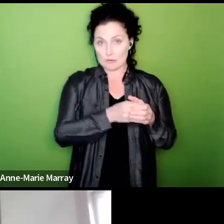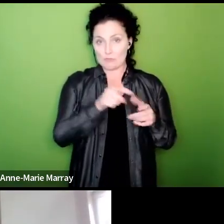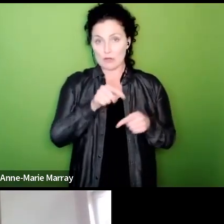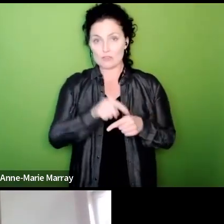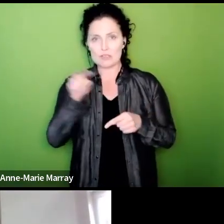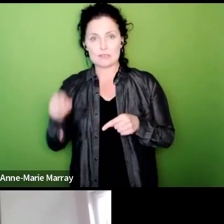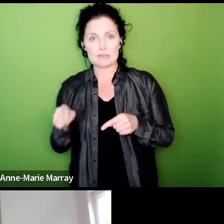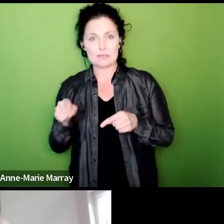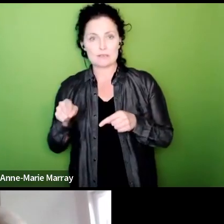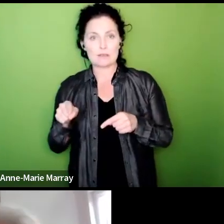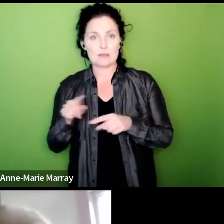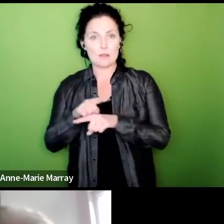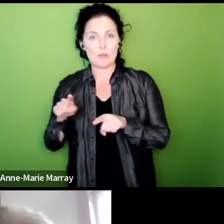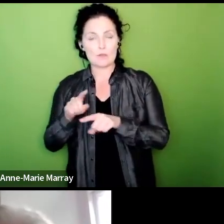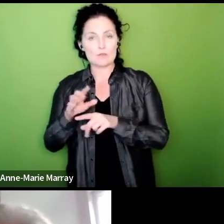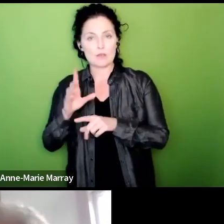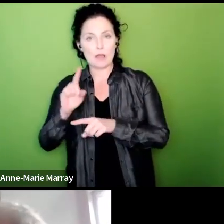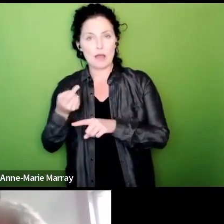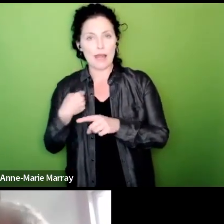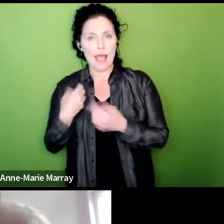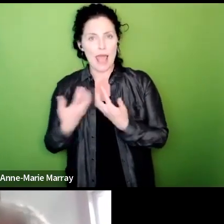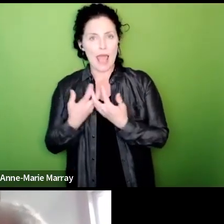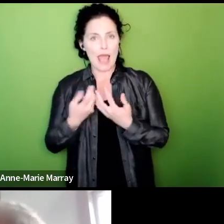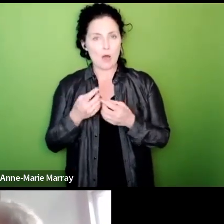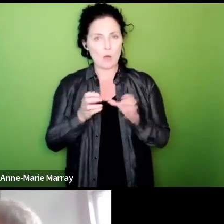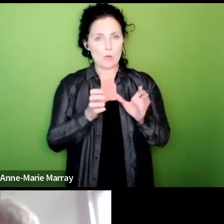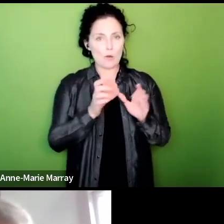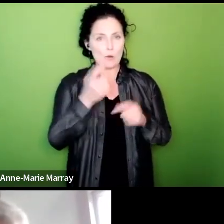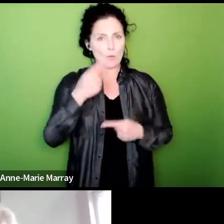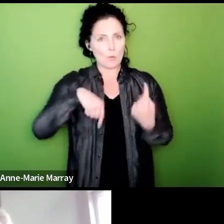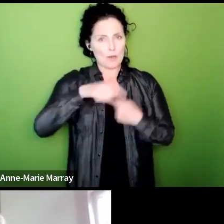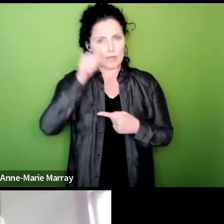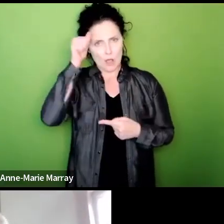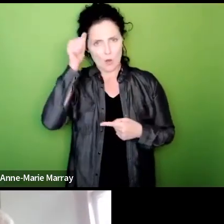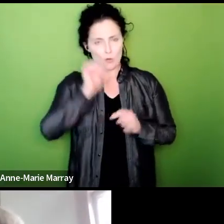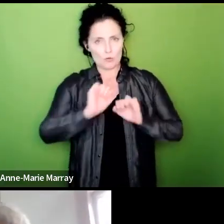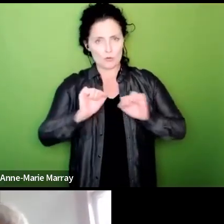will branches be informed about these decisions so it might be good Mark if you're able to to just